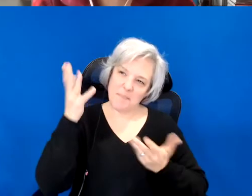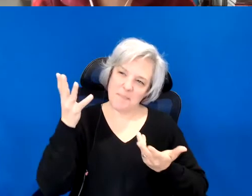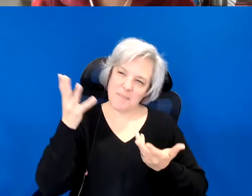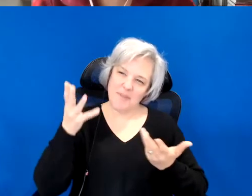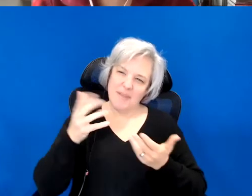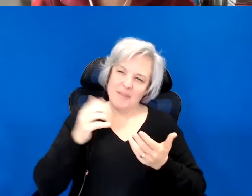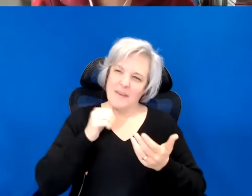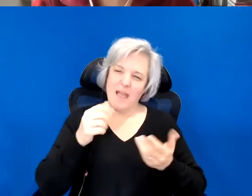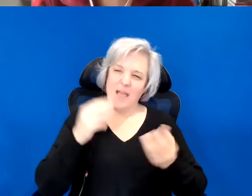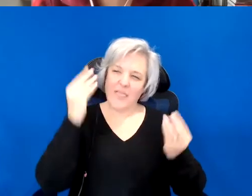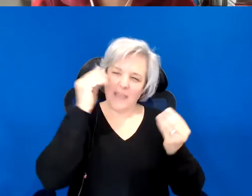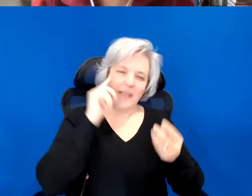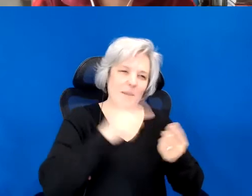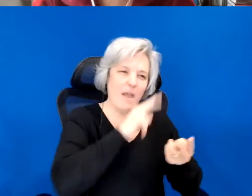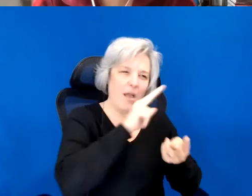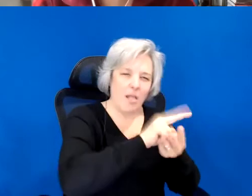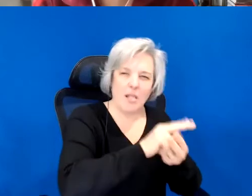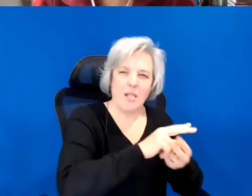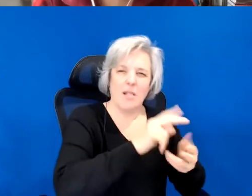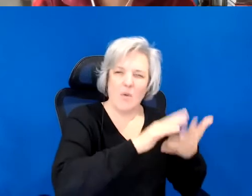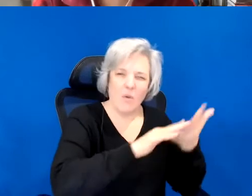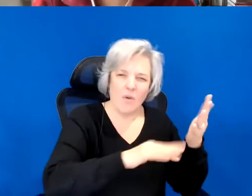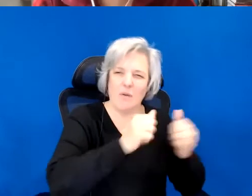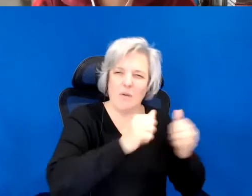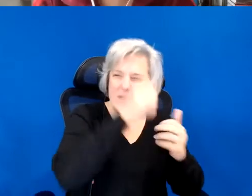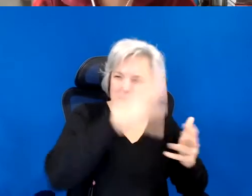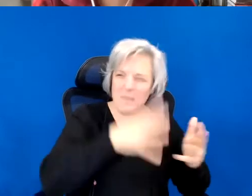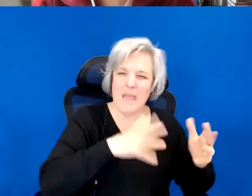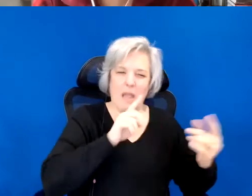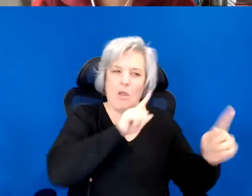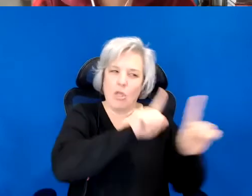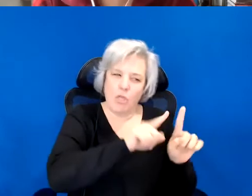normative 80, but rather as a radical pedagogical experiment.